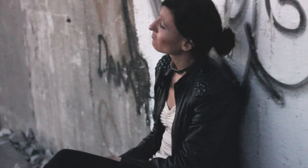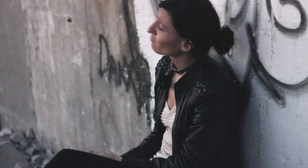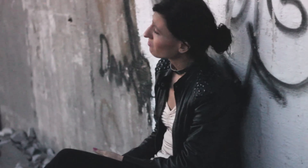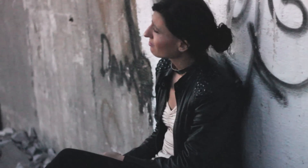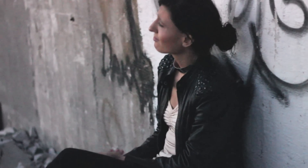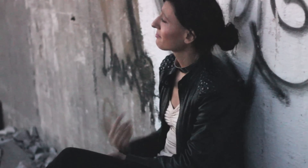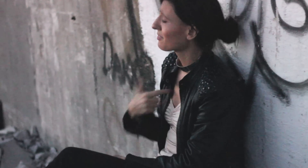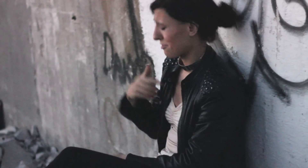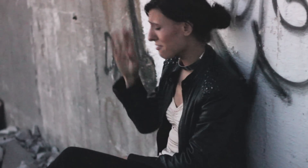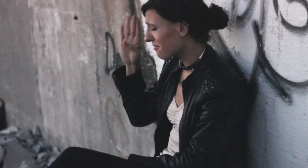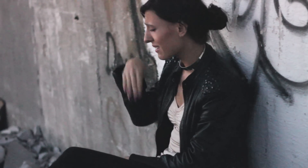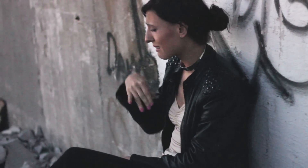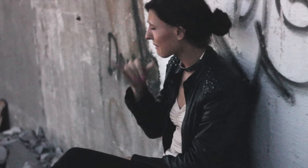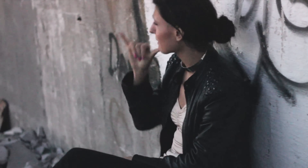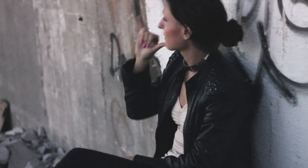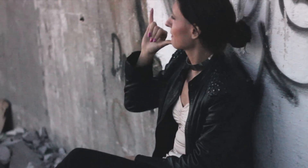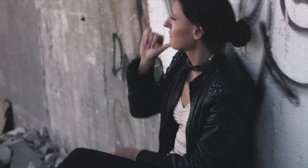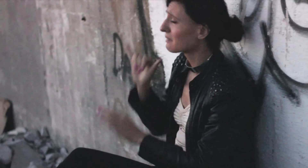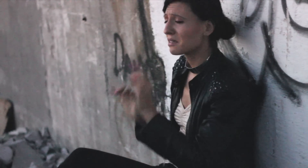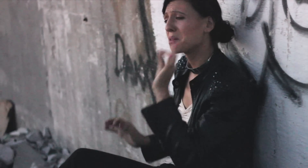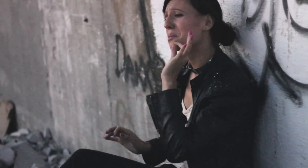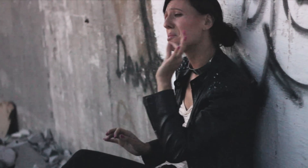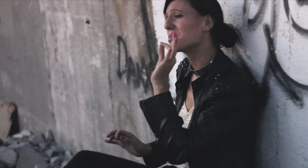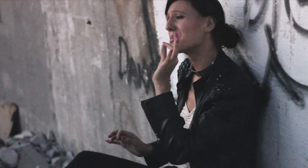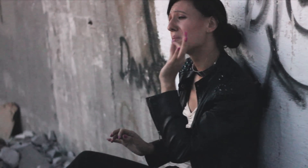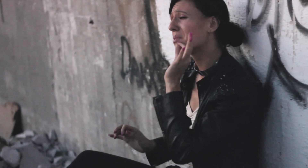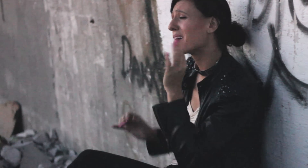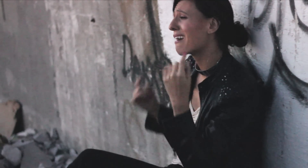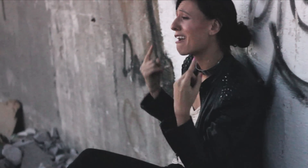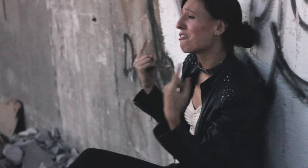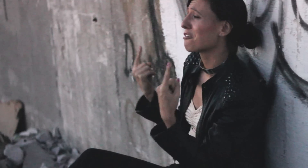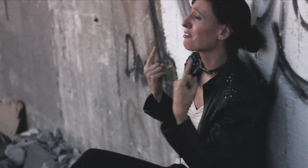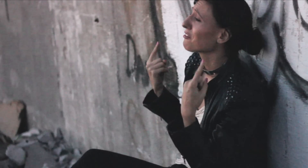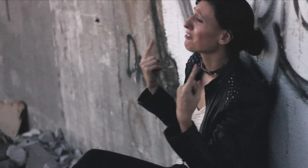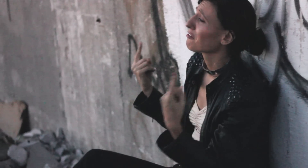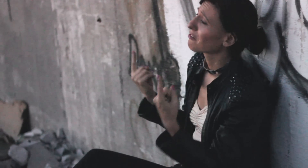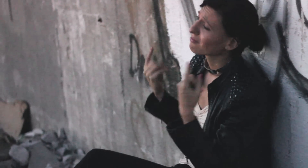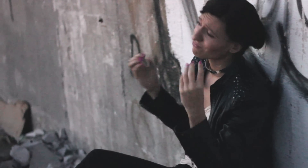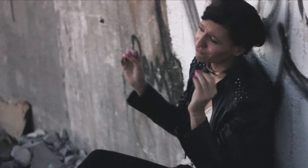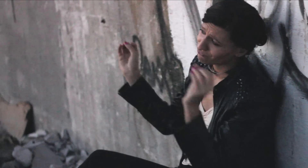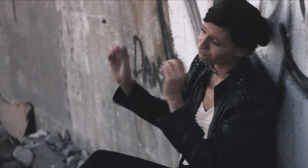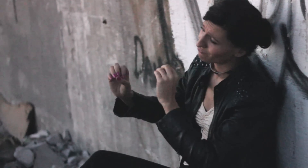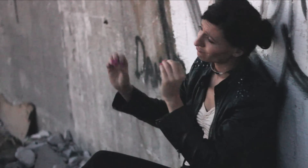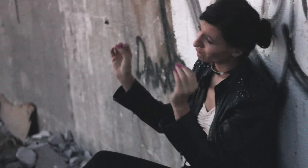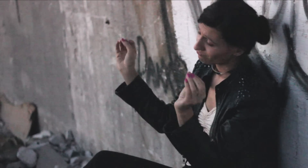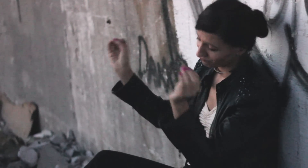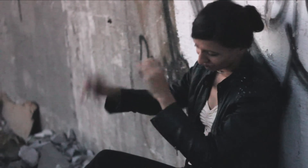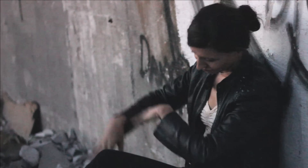But I know we don't come in a shot glass